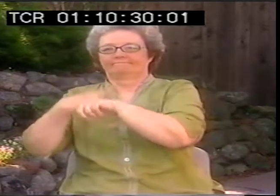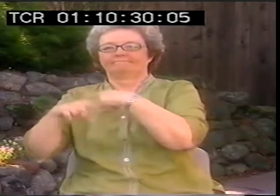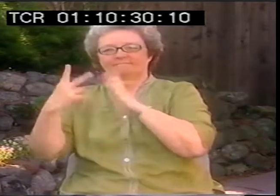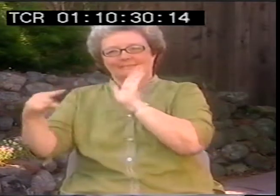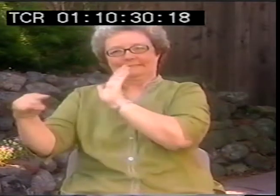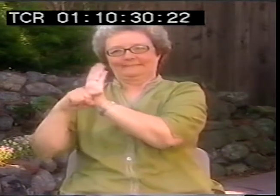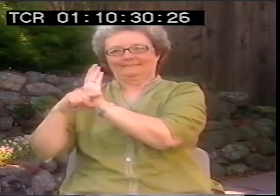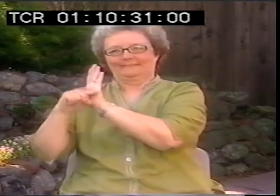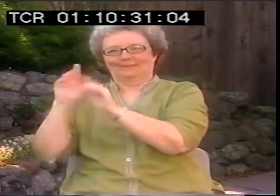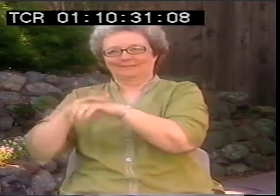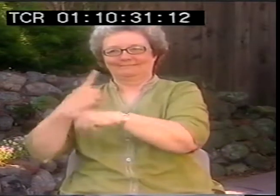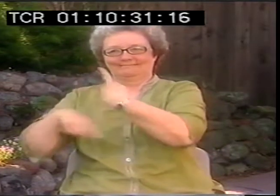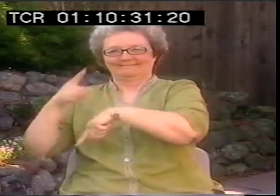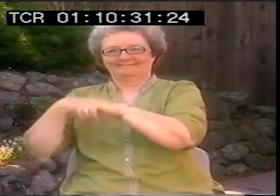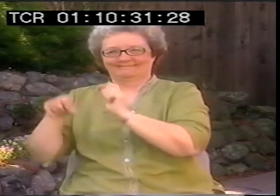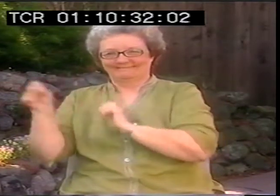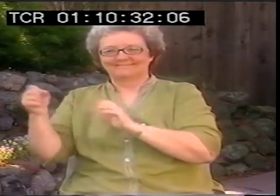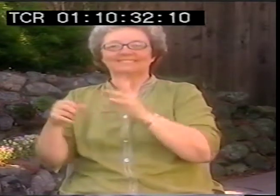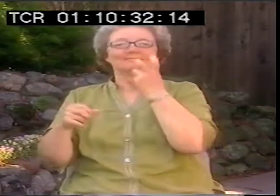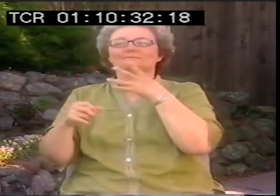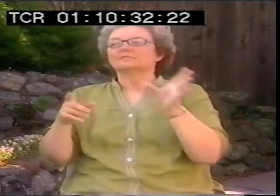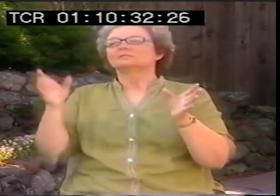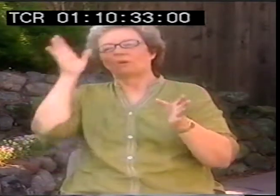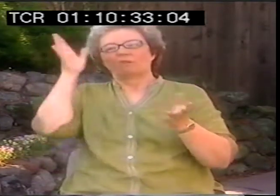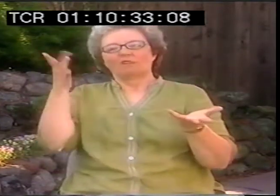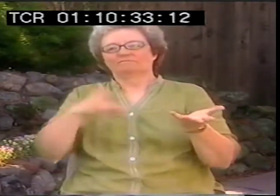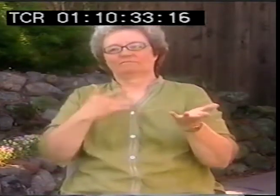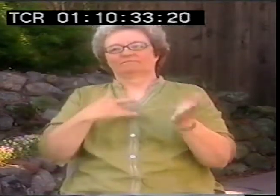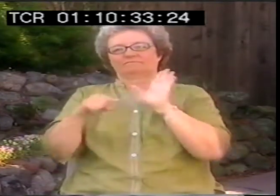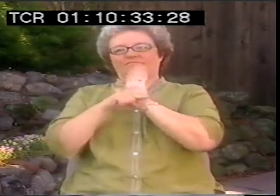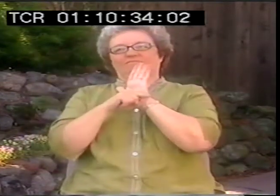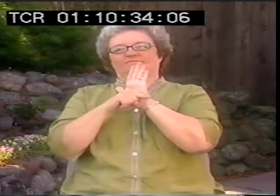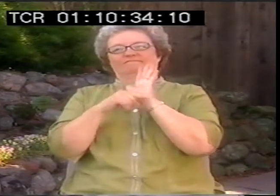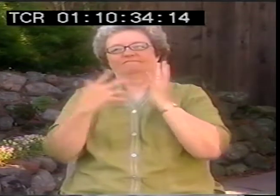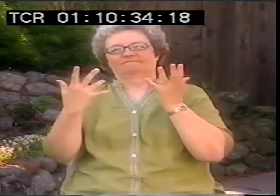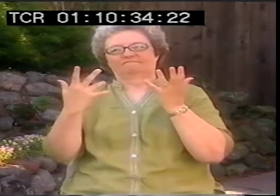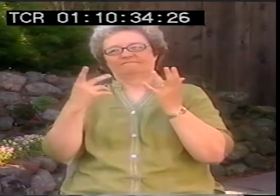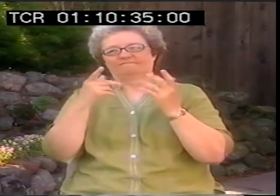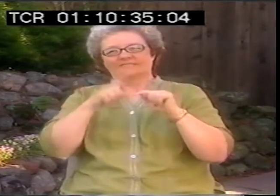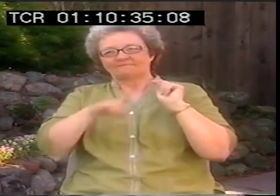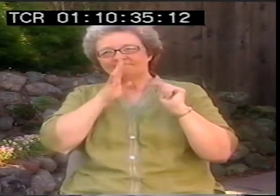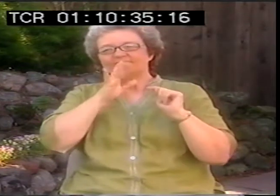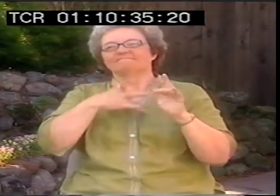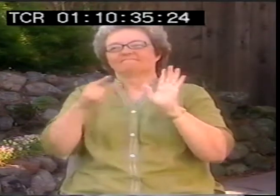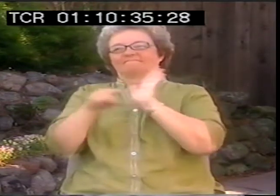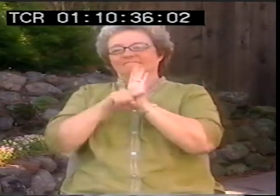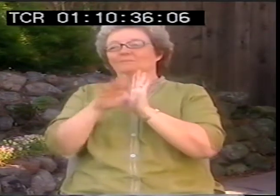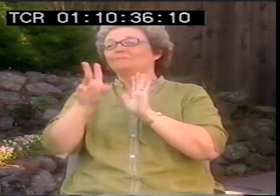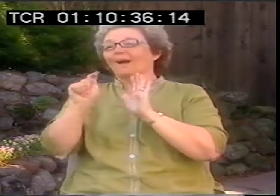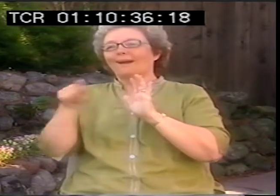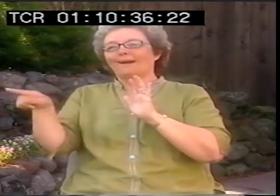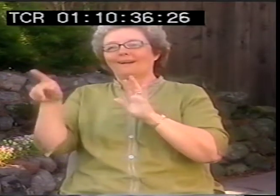and the other ones who were considered the slow learners who didn't talk. It's very detrimental. If you didn't speak, it was very looked down upon.